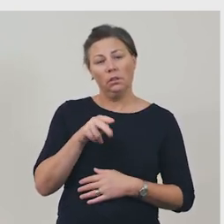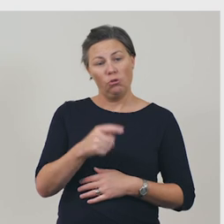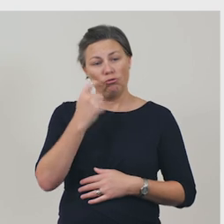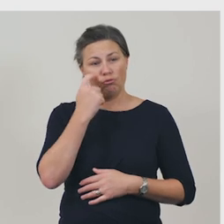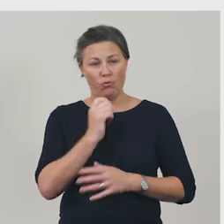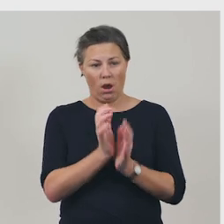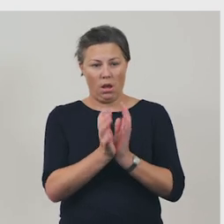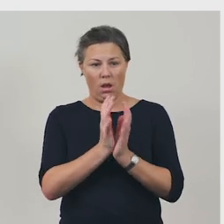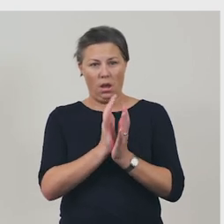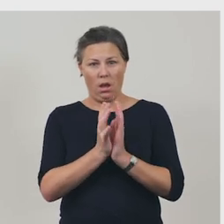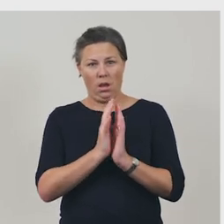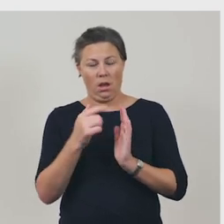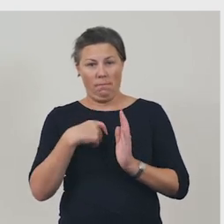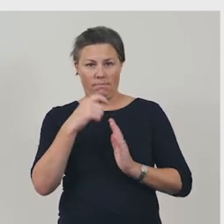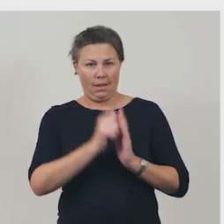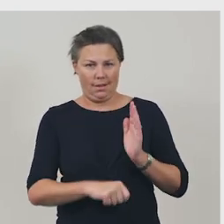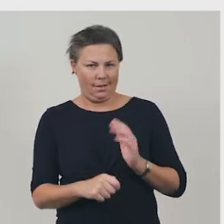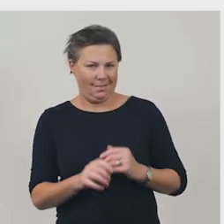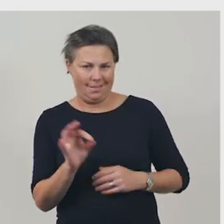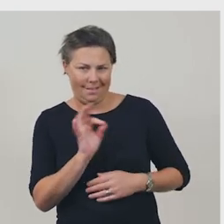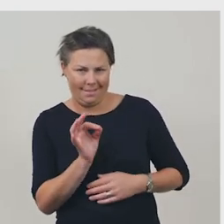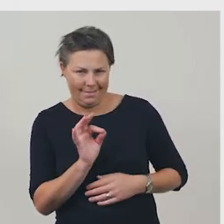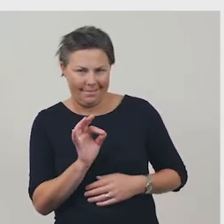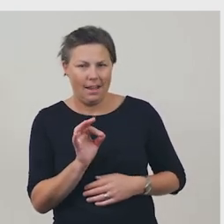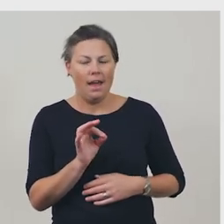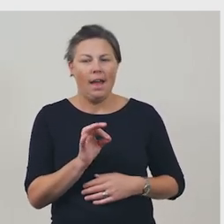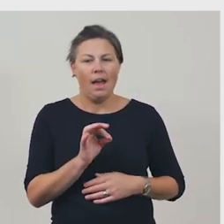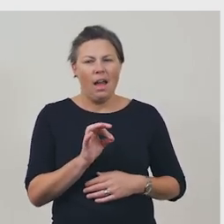Instead, because there is so much information, at first glance,